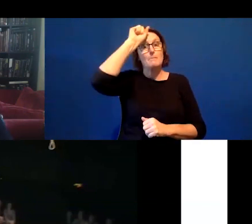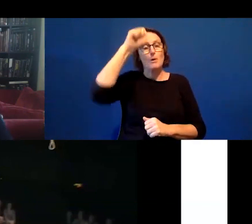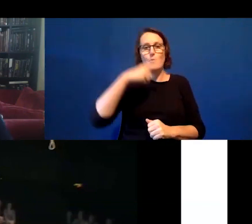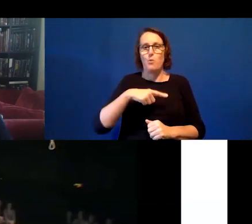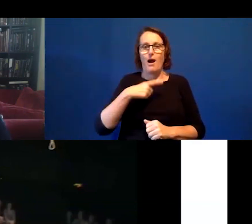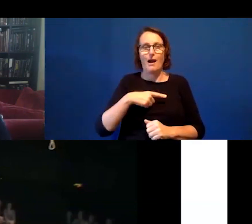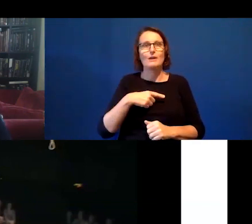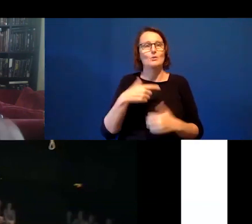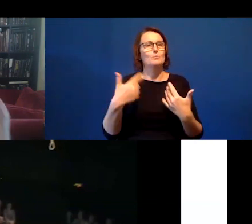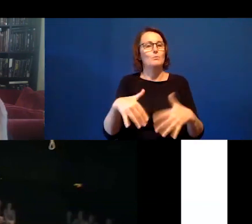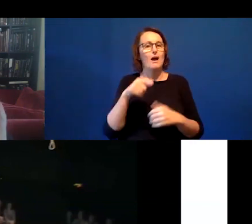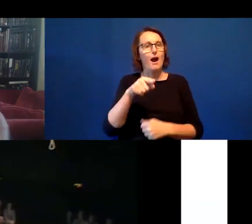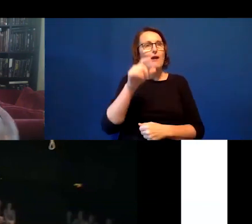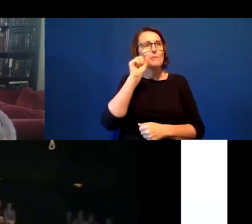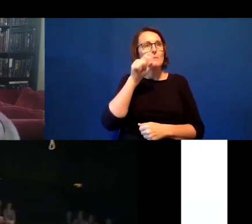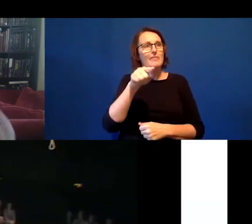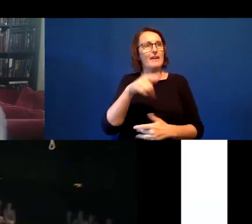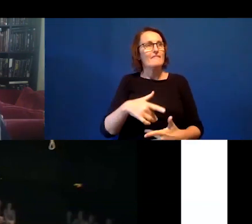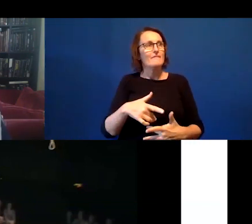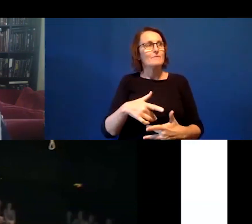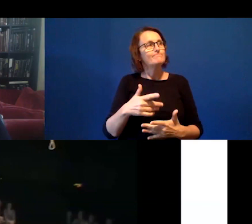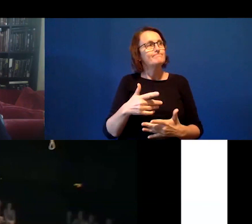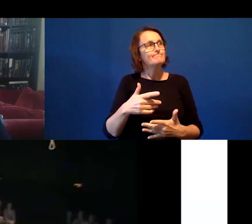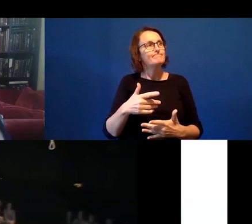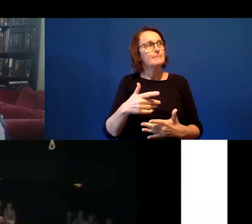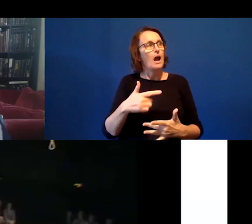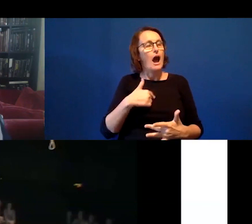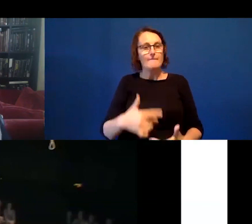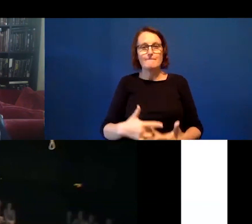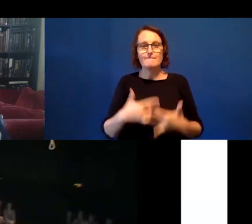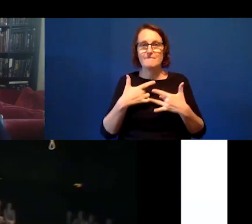have ever come to experiencing - to the feeling of what a live